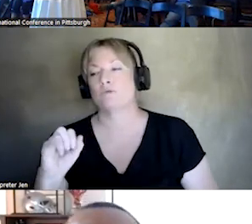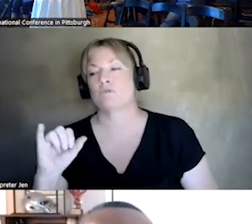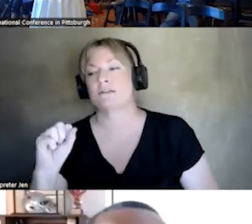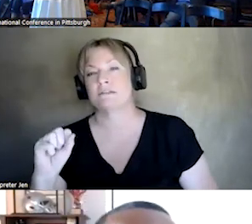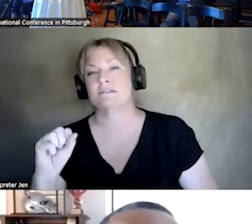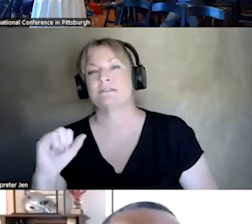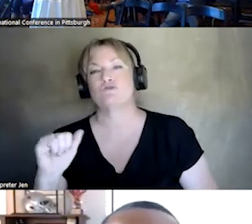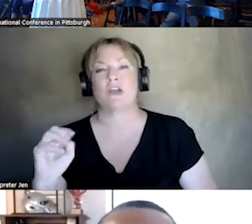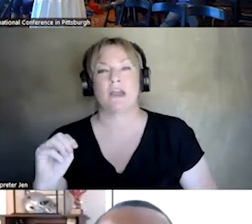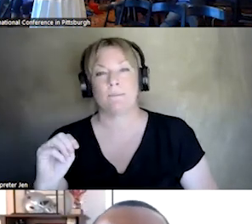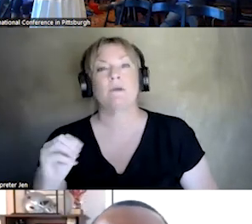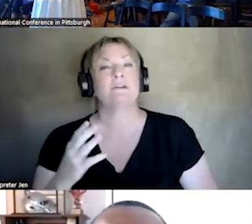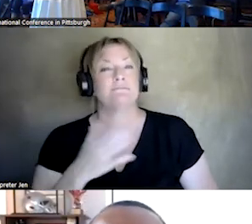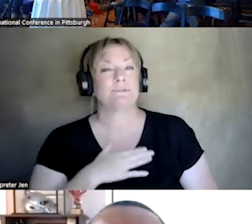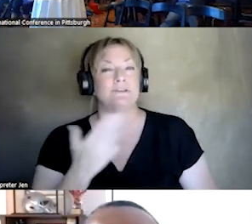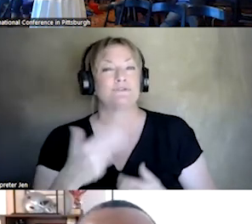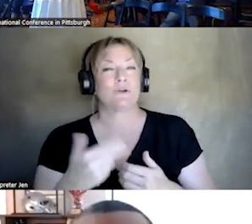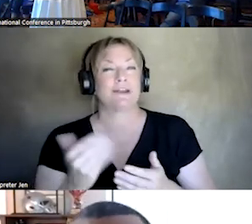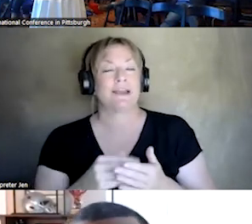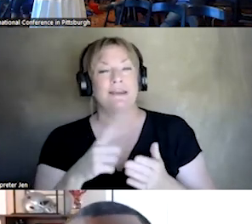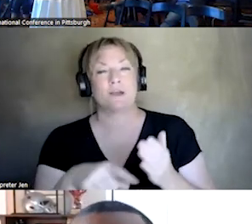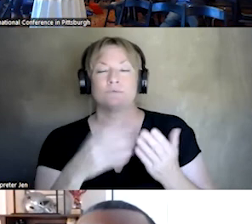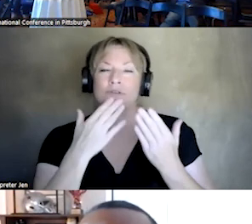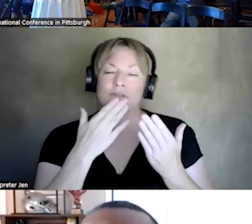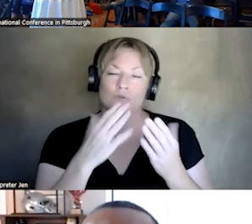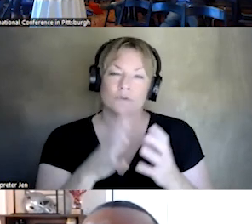SO, BE SURE TO JOIN US AGAIN NEXT WEEK. THANK YOU ALL SO MUCH FOR BEING HERE WITH US. I AM VIC